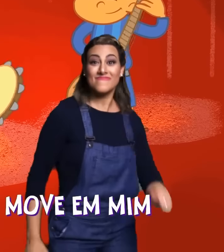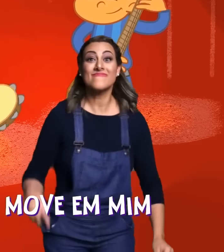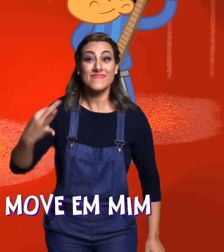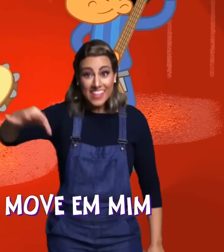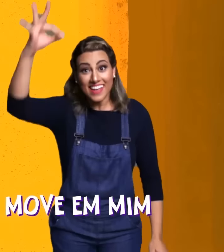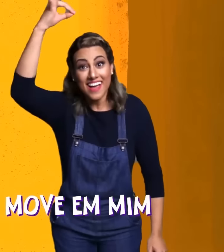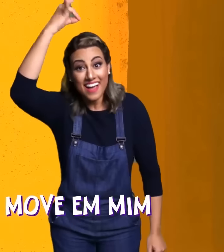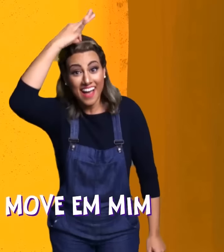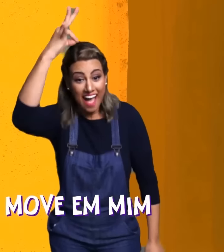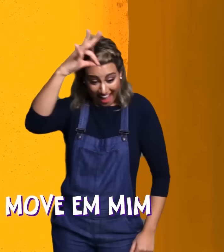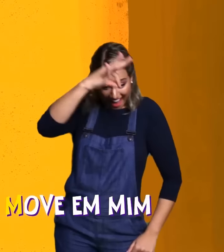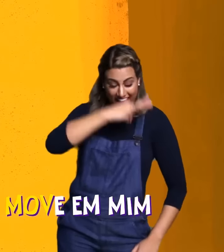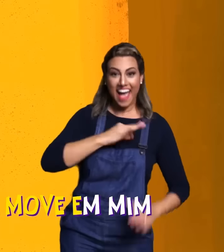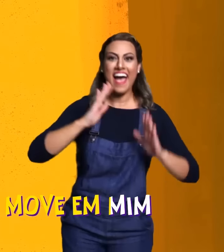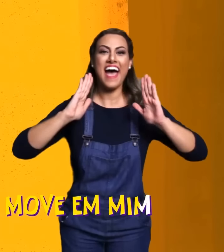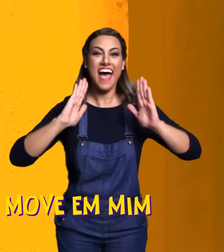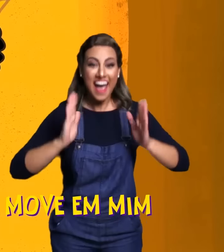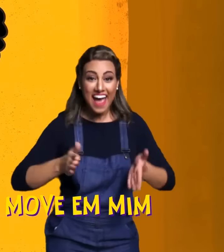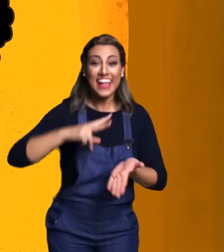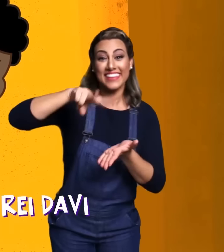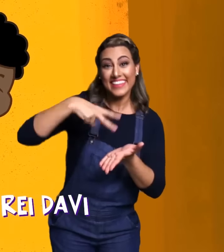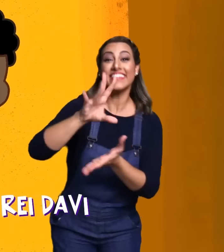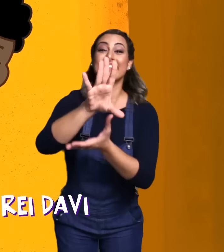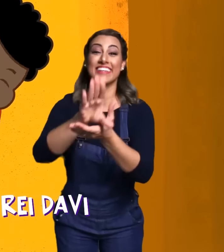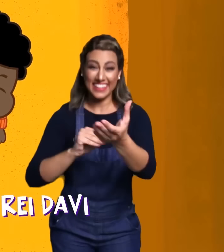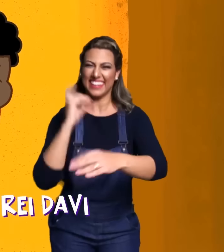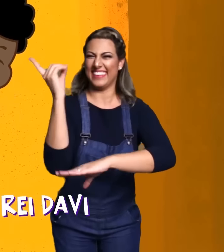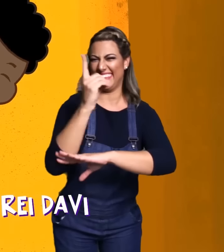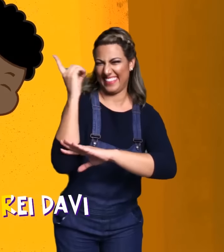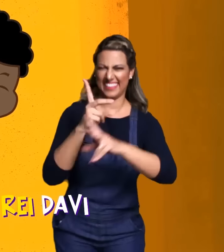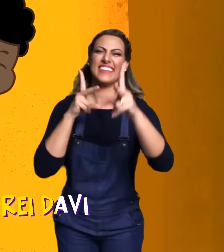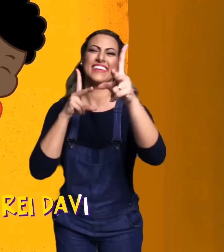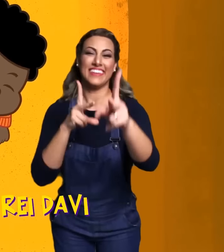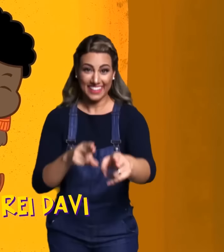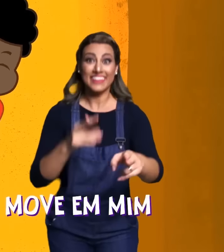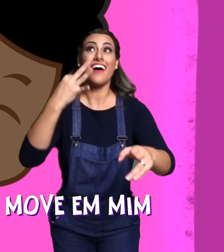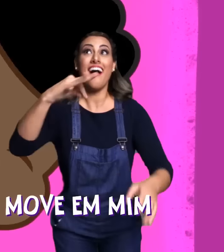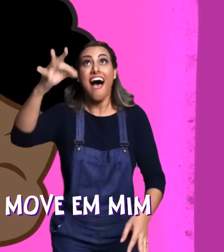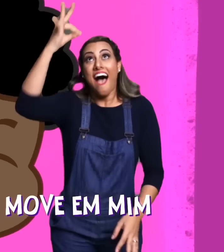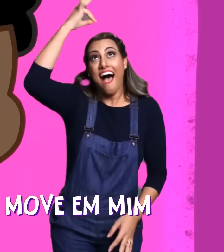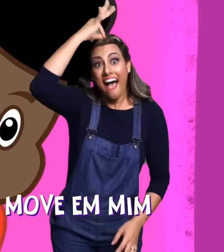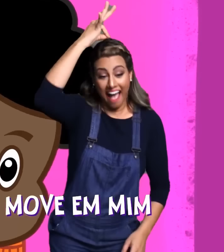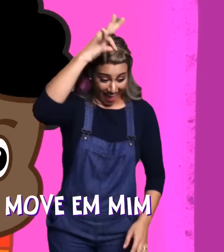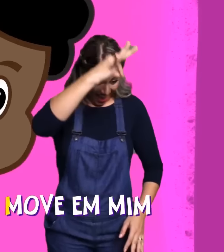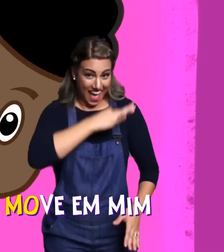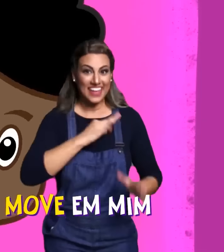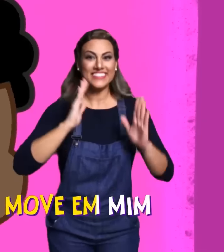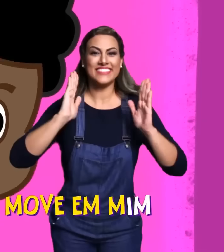IF THE SPIRIT OF GOD MOVES IN ME I DANCE LIKE KING DAVID IF THE SPIRIT OF GOD MOVES IN ME I DANCE LIKE